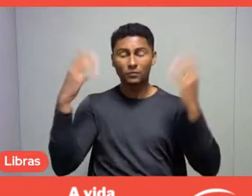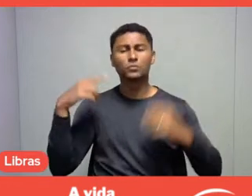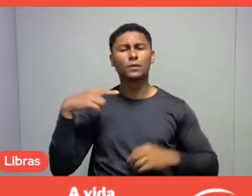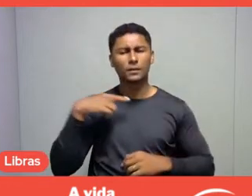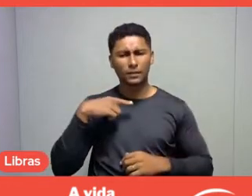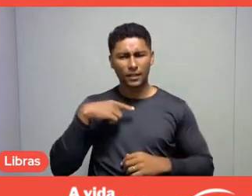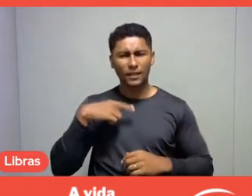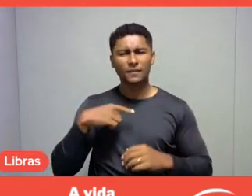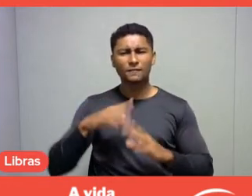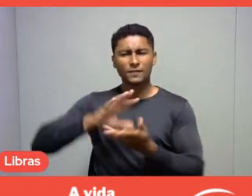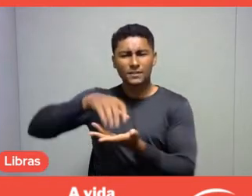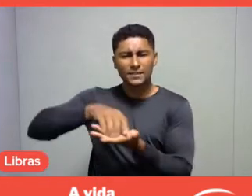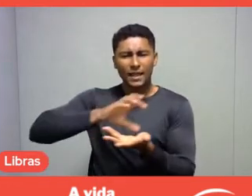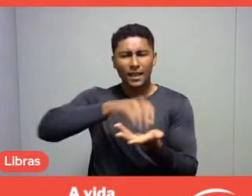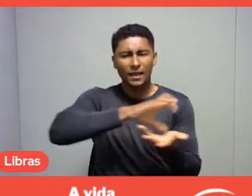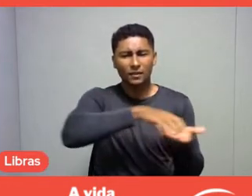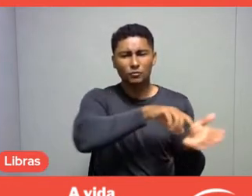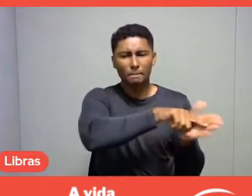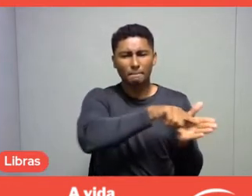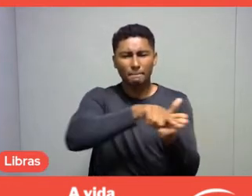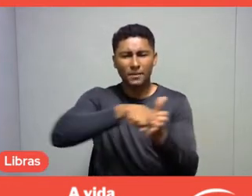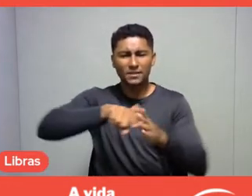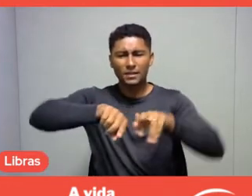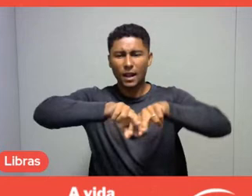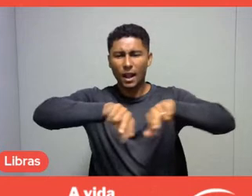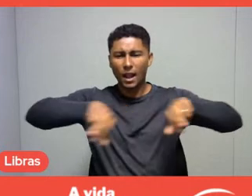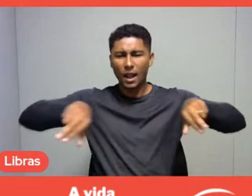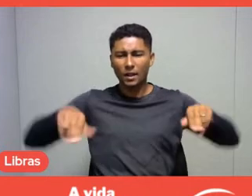such as USP, and it was a symbol of a very important step